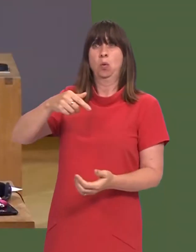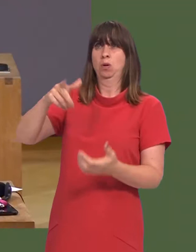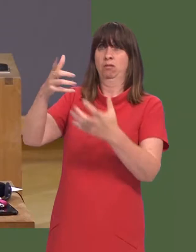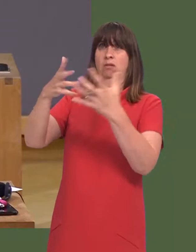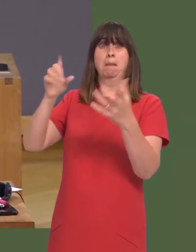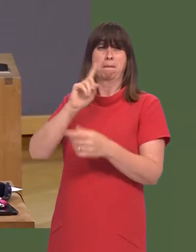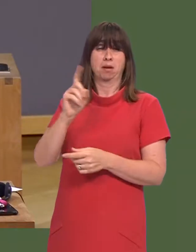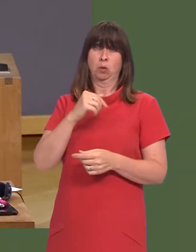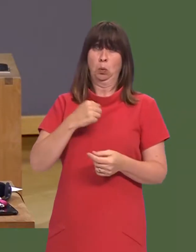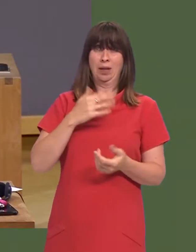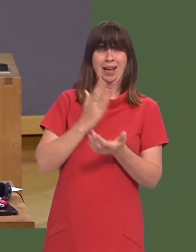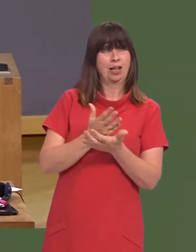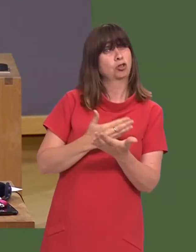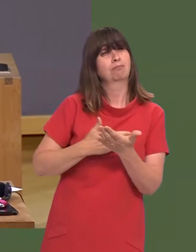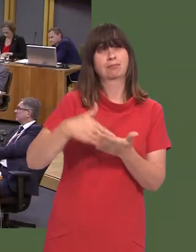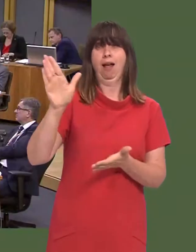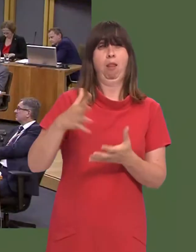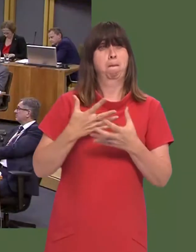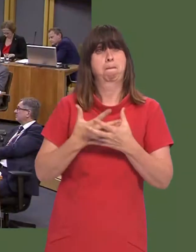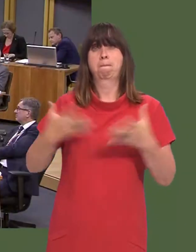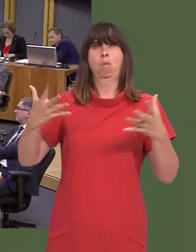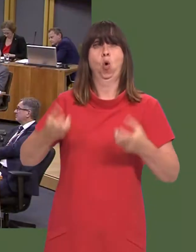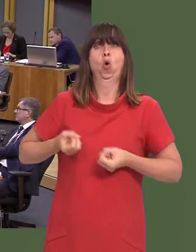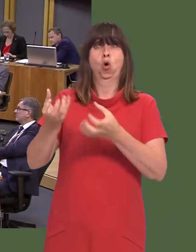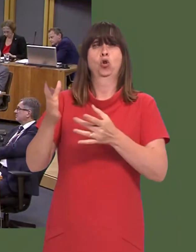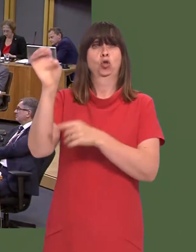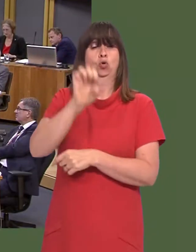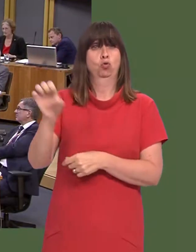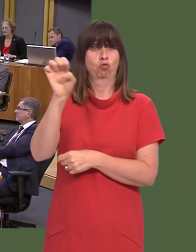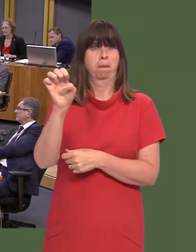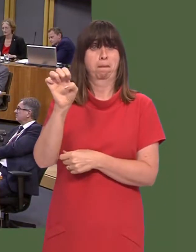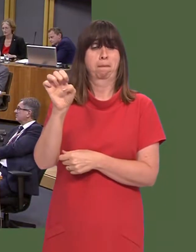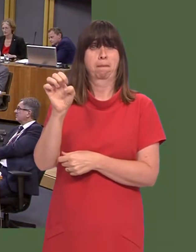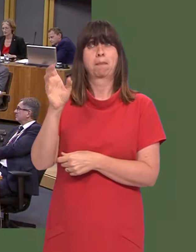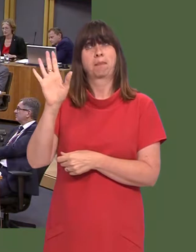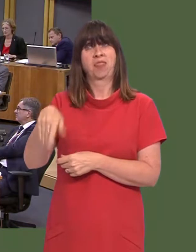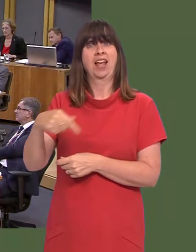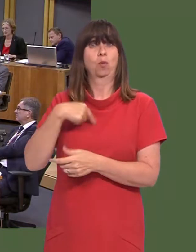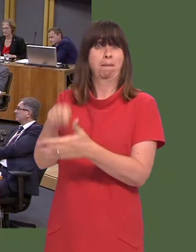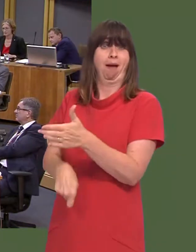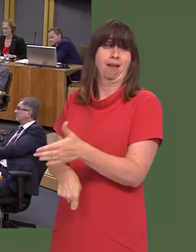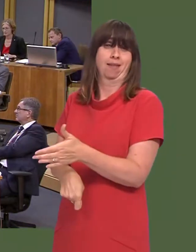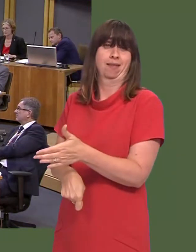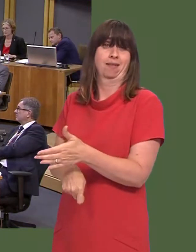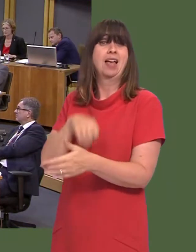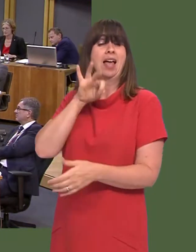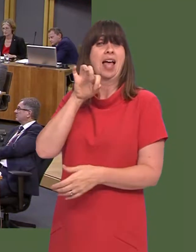But, if you look at percentages, actually we export far more of our exports into the European market than EU products coming into the UK.